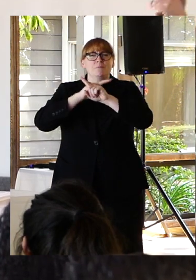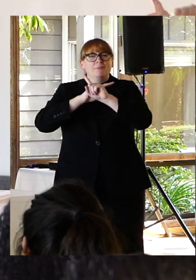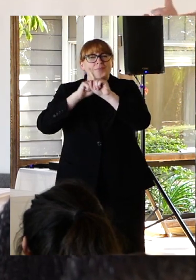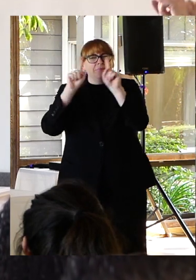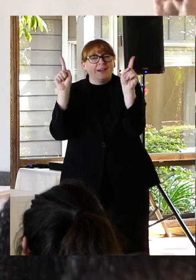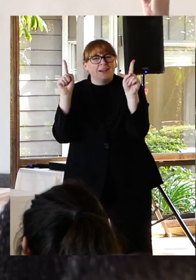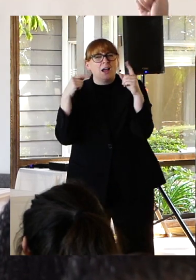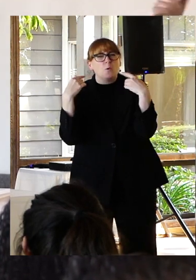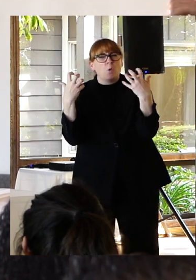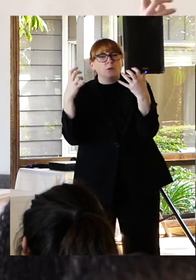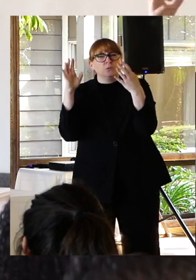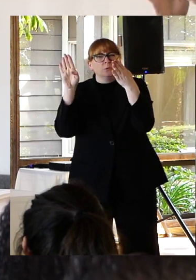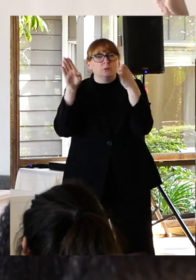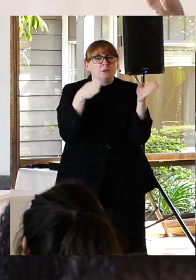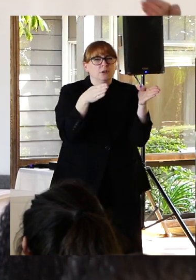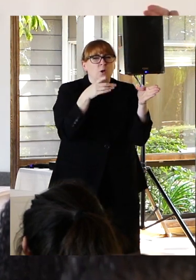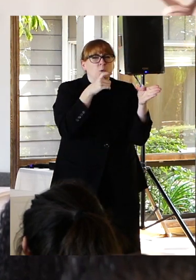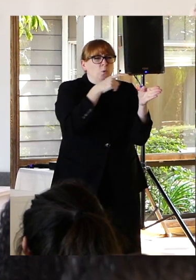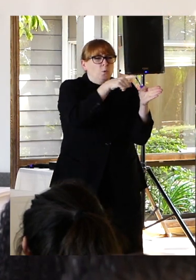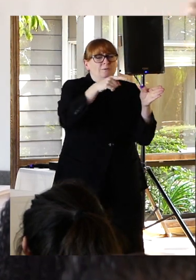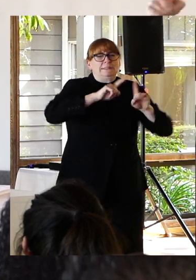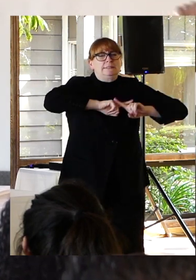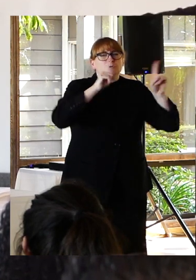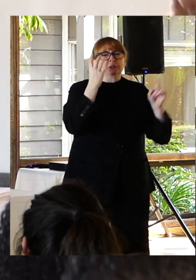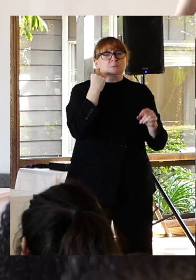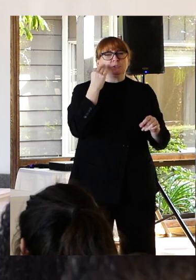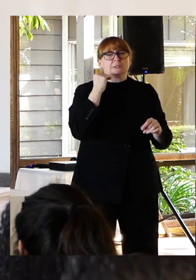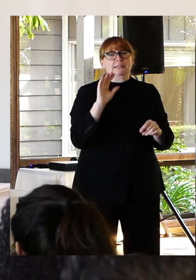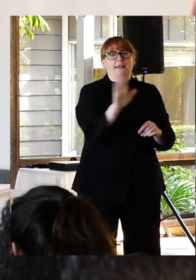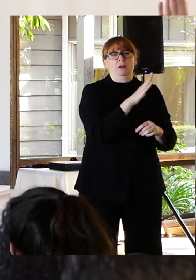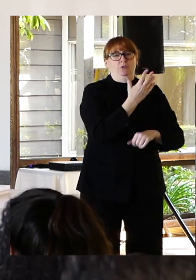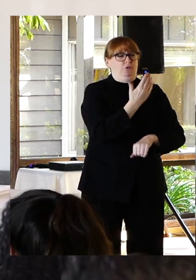a really different experience of recovery. I didn't hear people talking